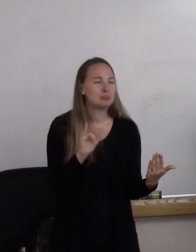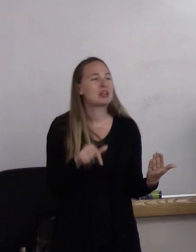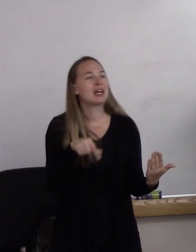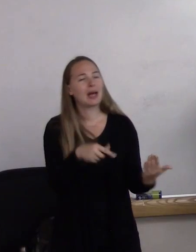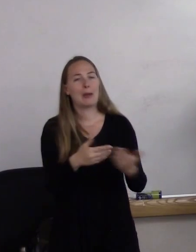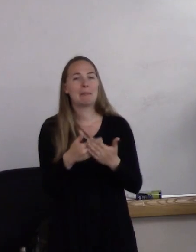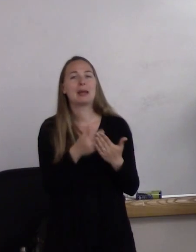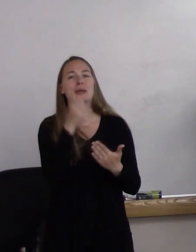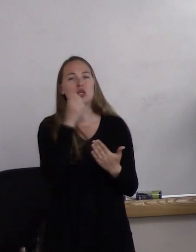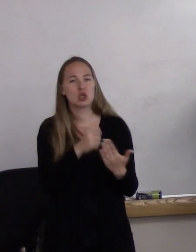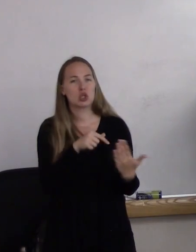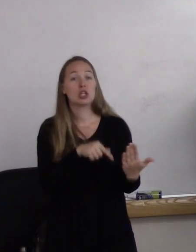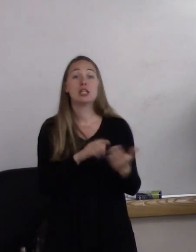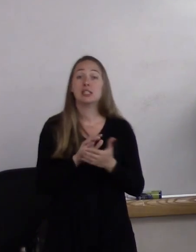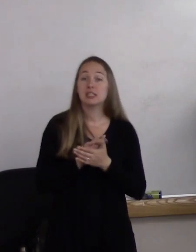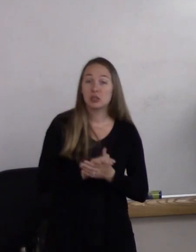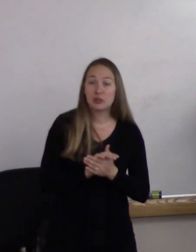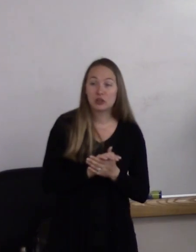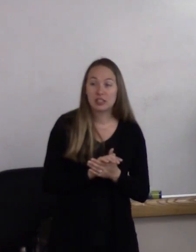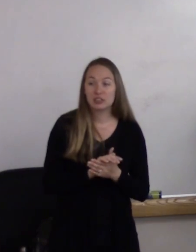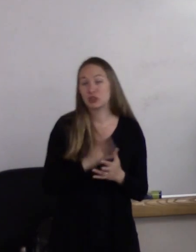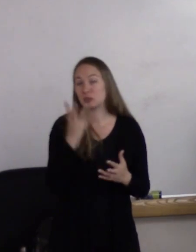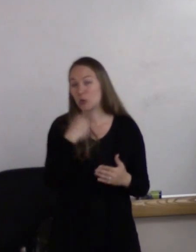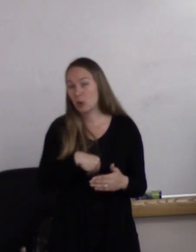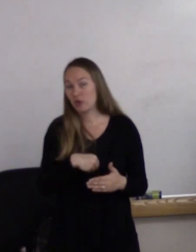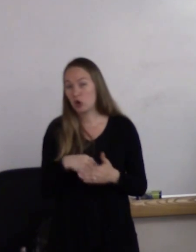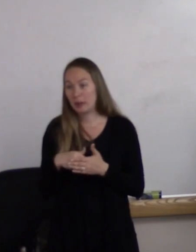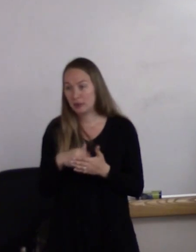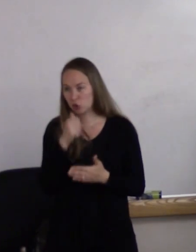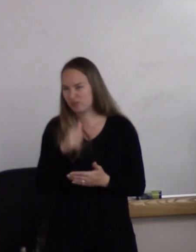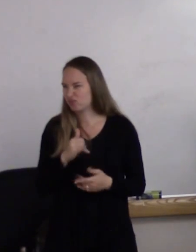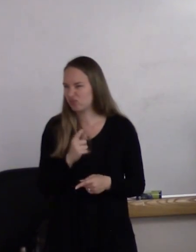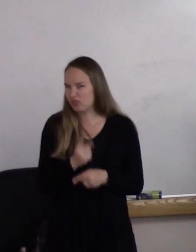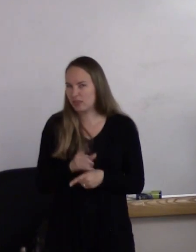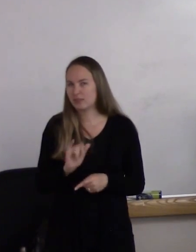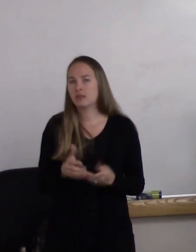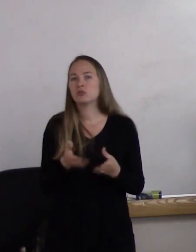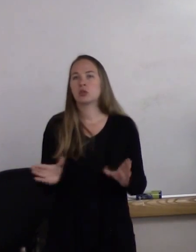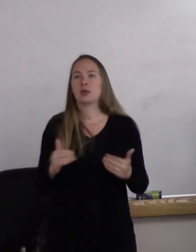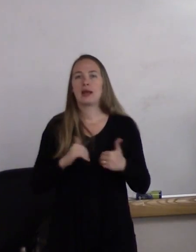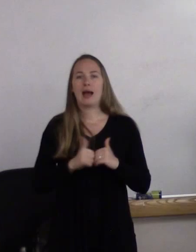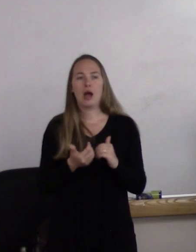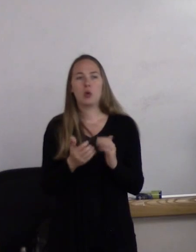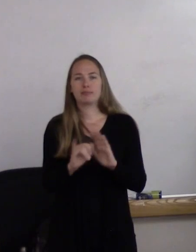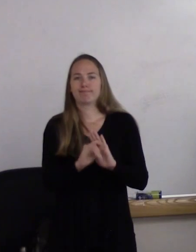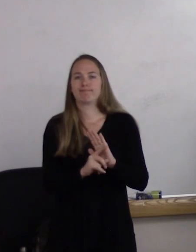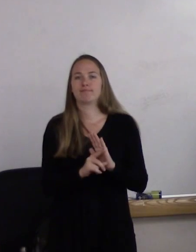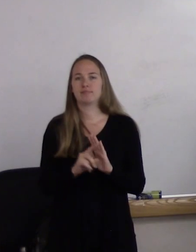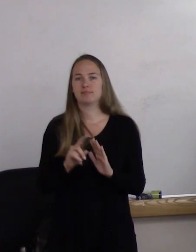So, you know, "Congratulations. You've got a beautiful baby girl." Right? That's generally how it happens. Kind of.